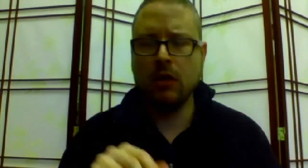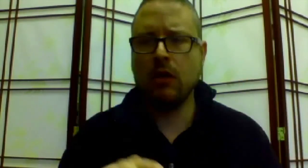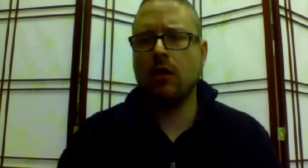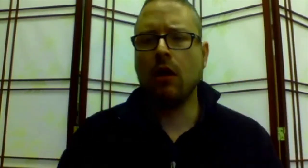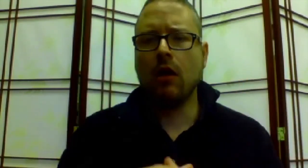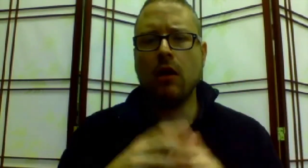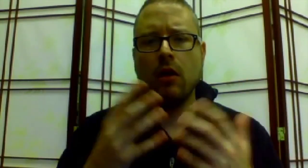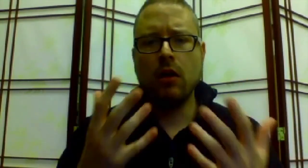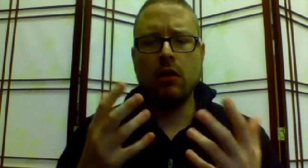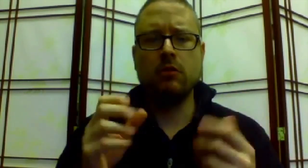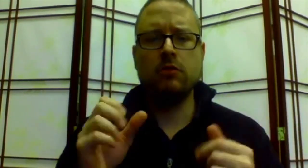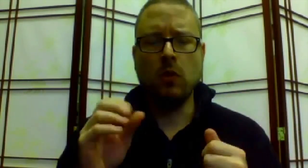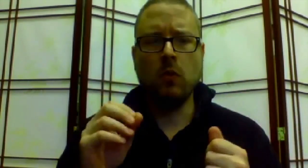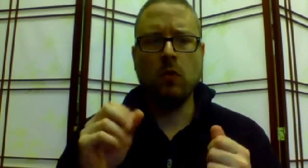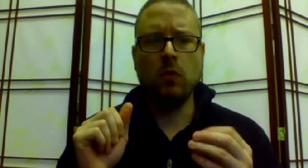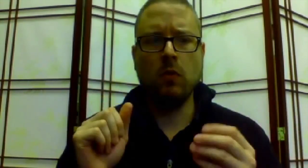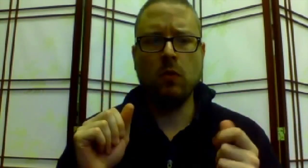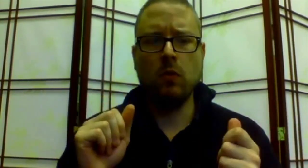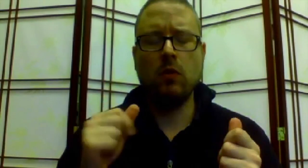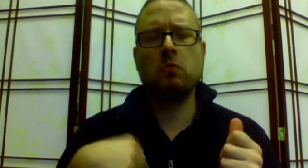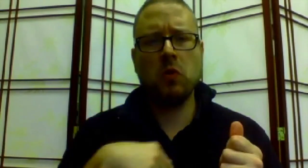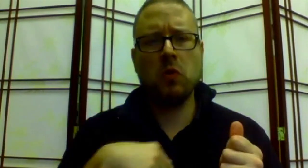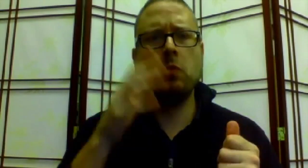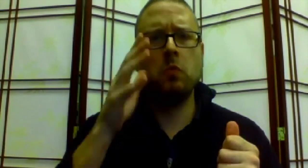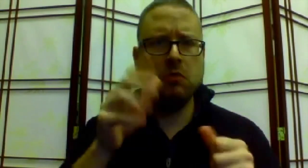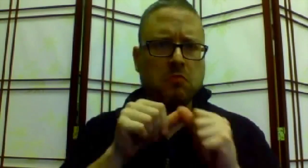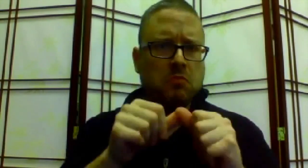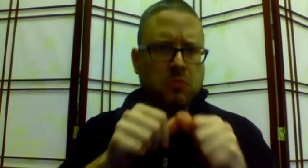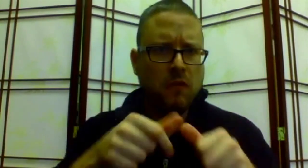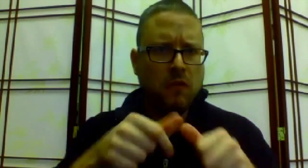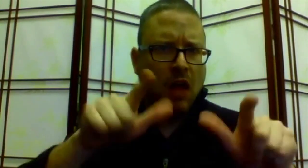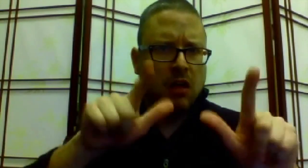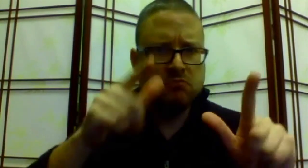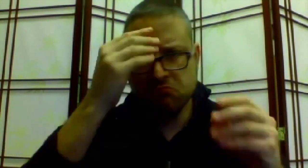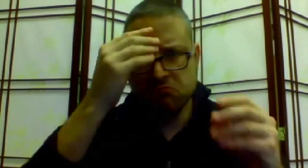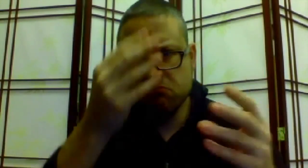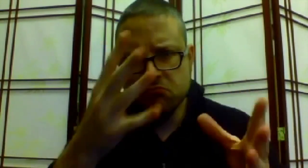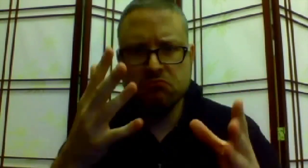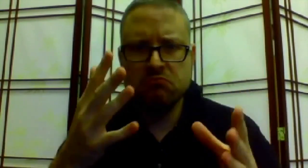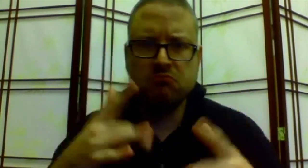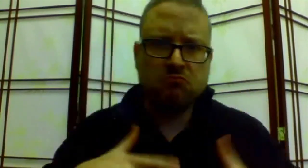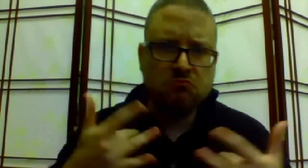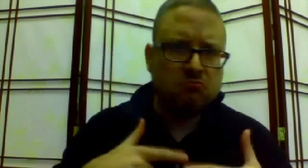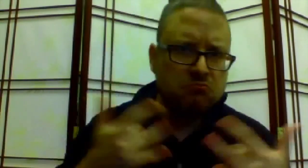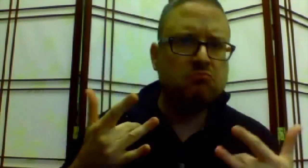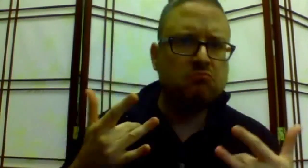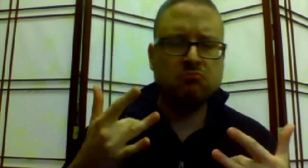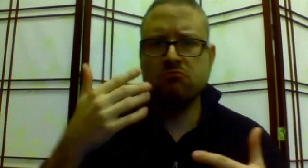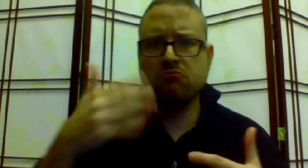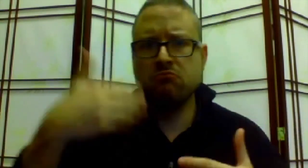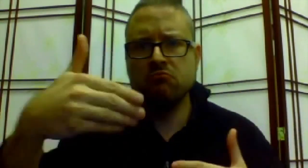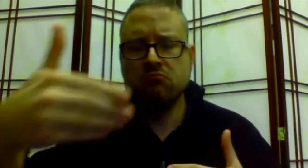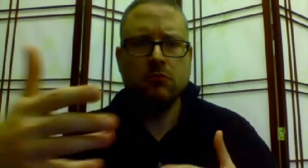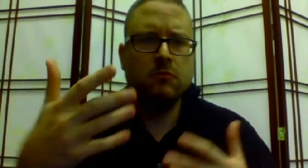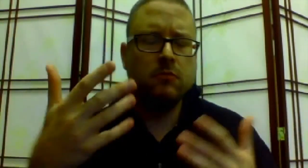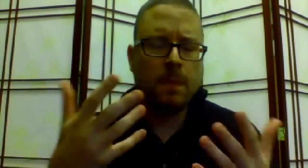We will continue updating vlogs with information letting you know how things are proceeding.